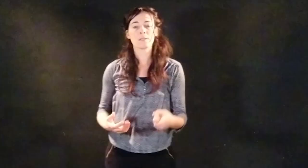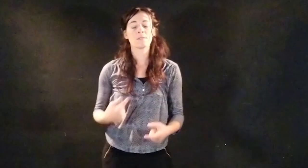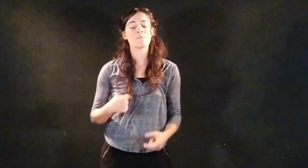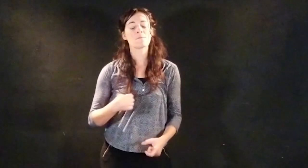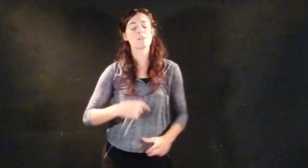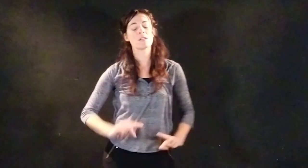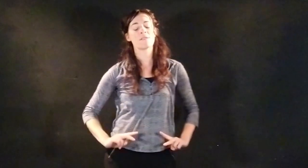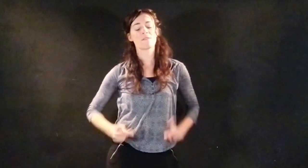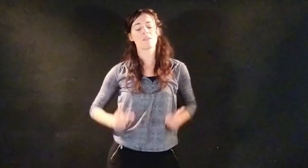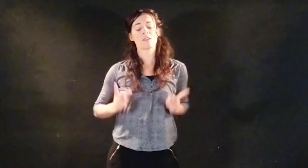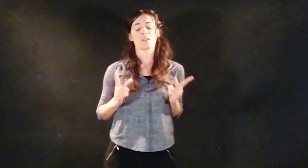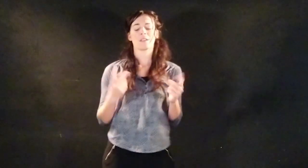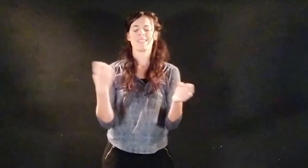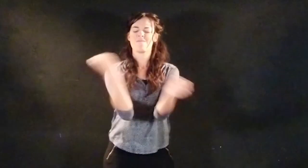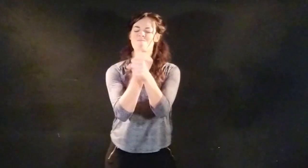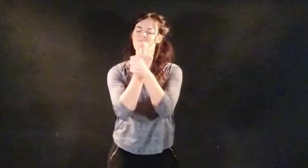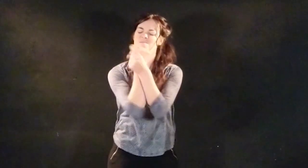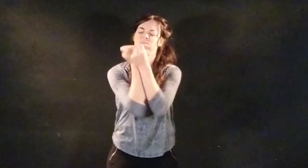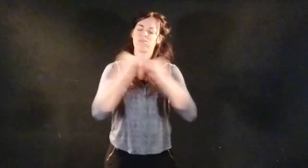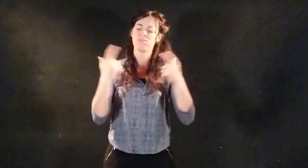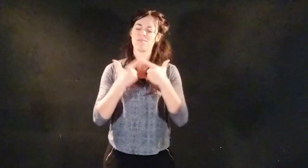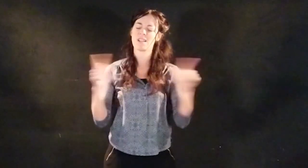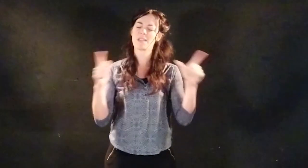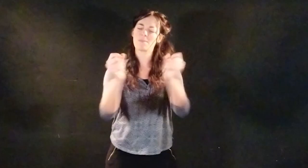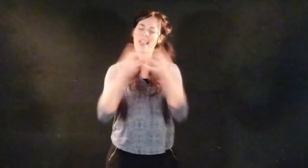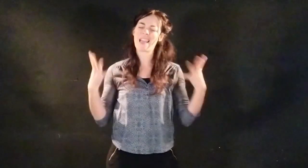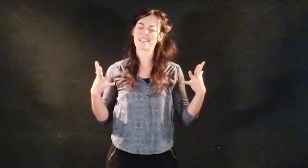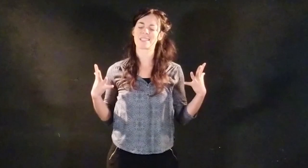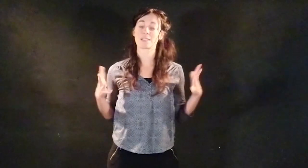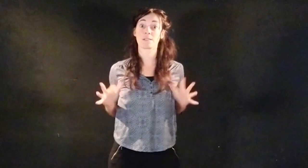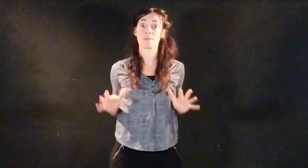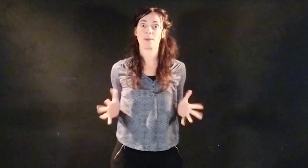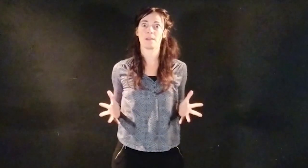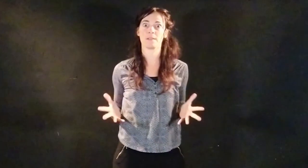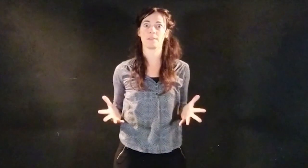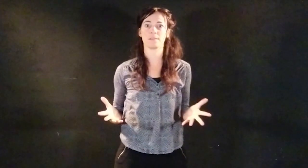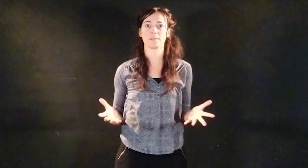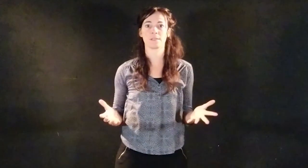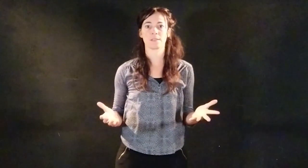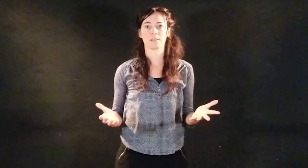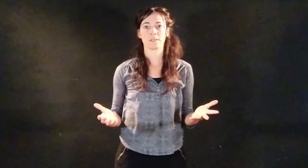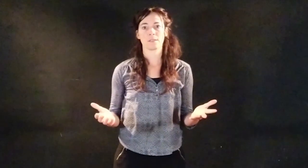What is it that I need to do so you can set me free?